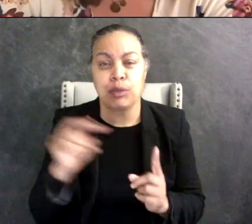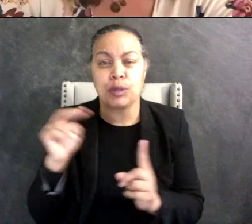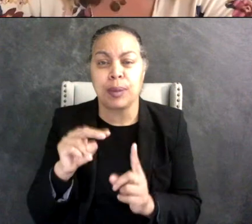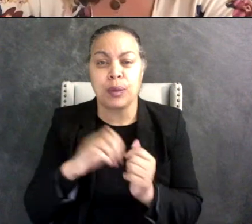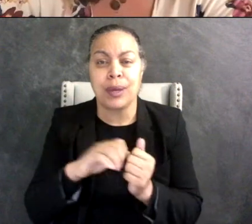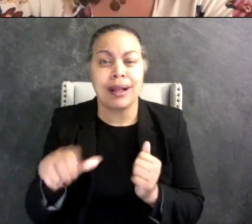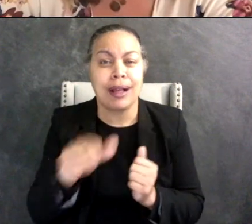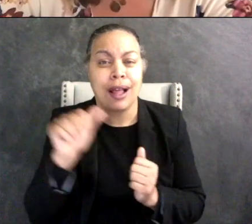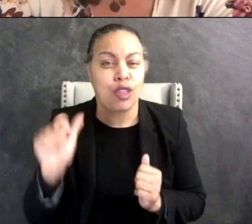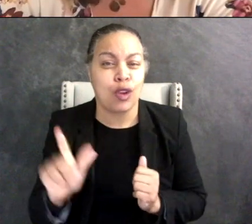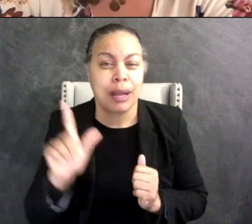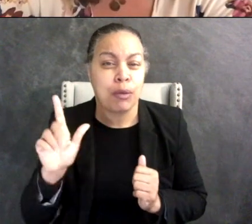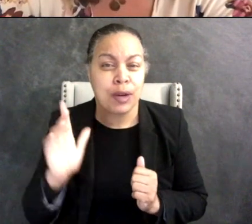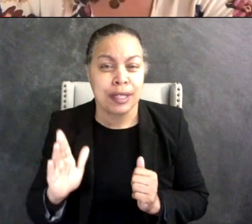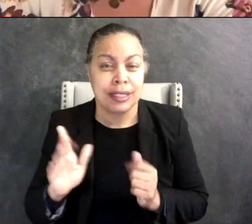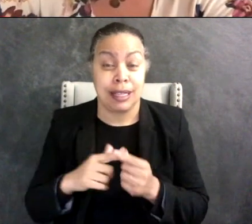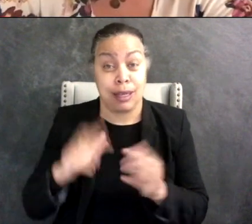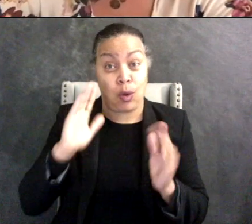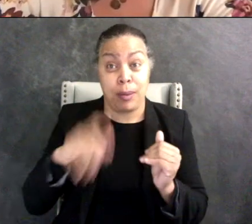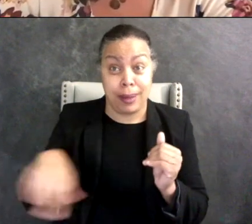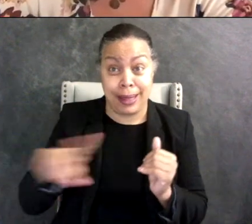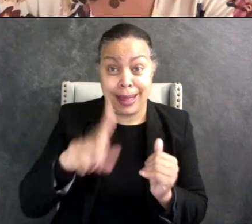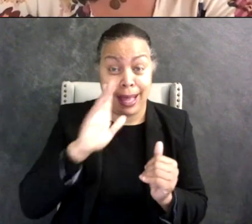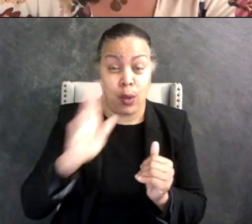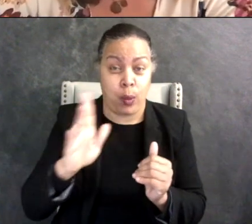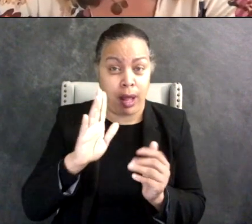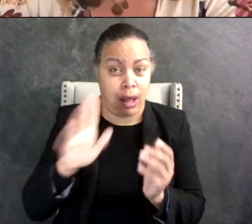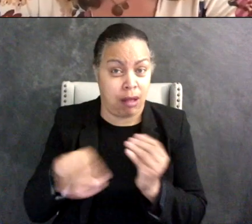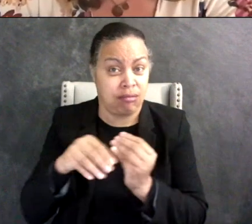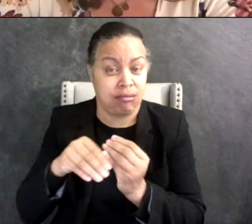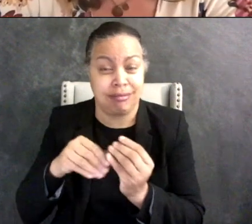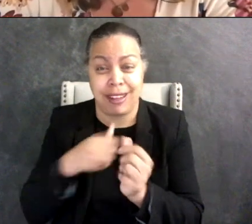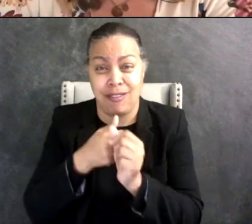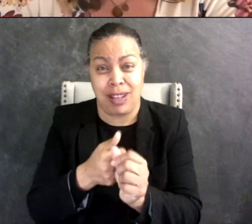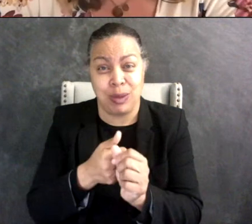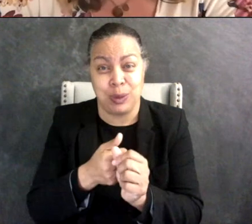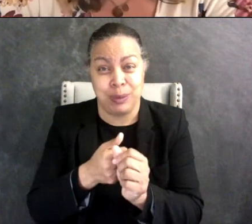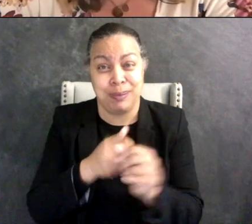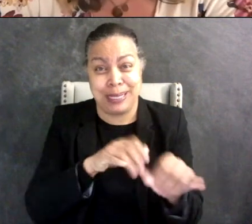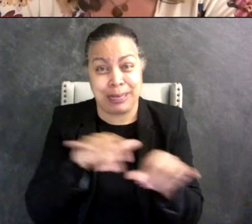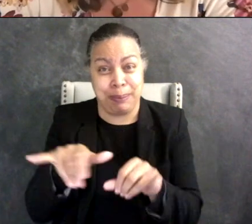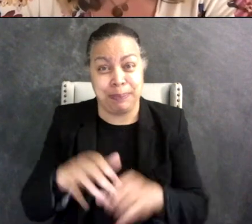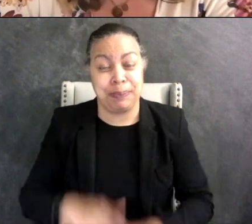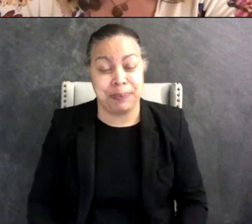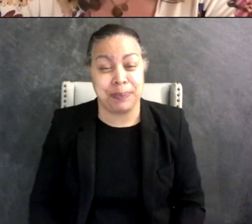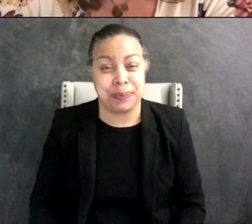that they can you know can follow suit. That's amazing. So if someone wanted to